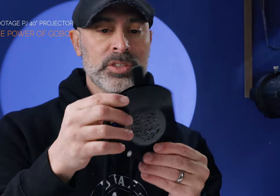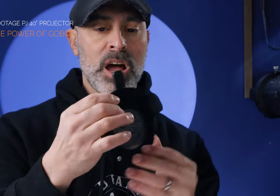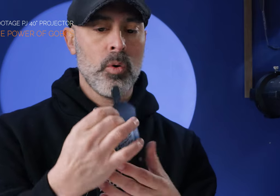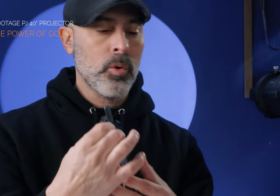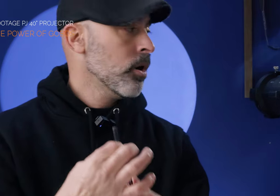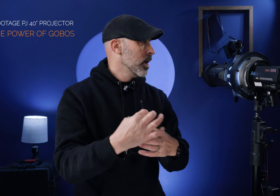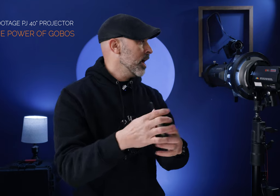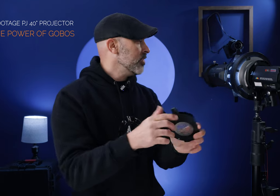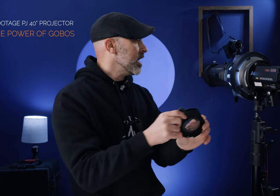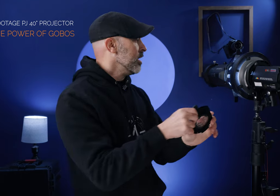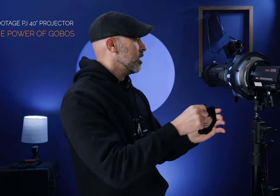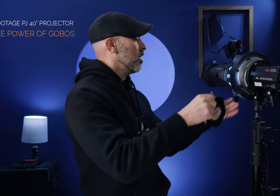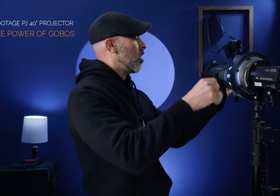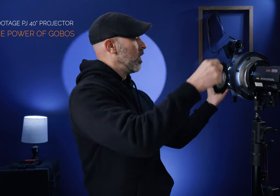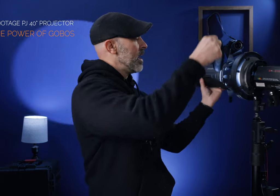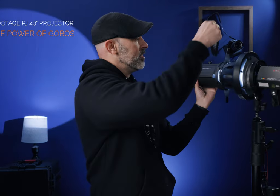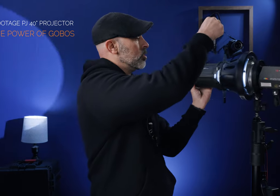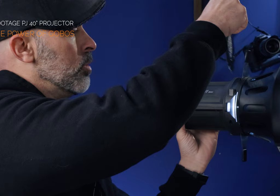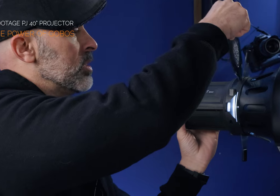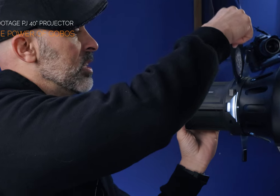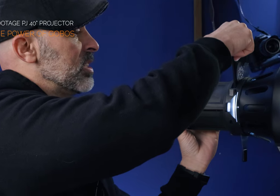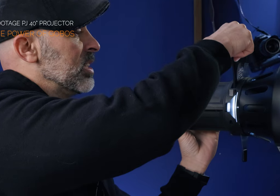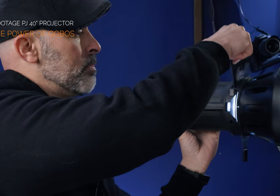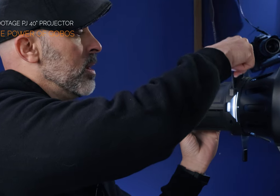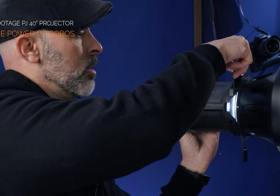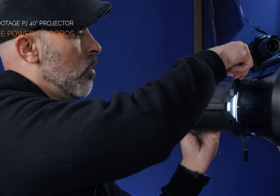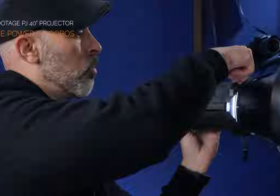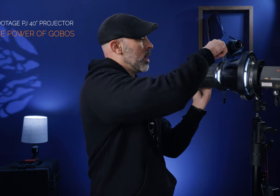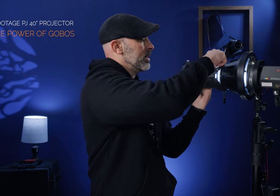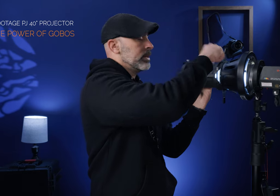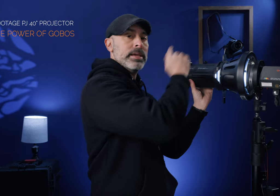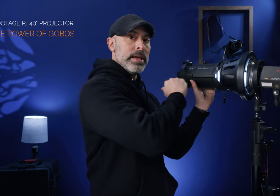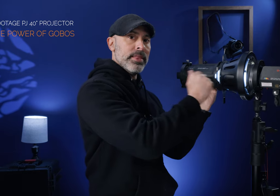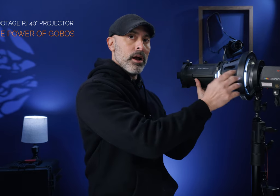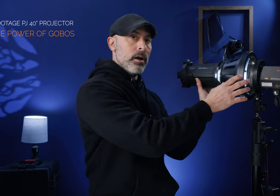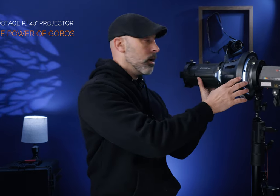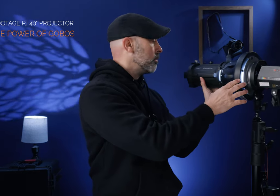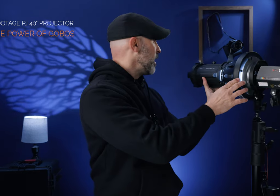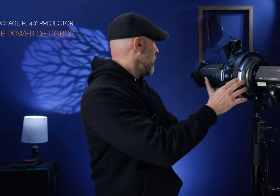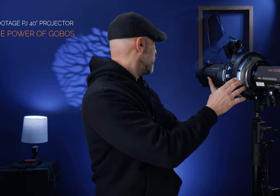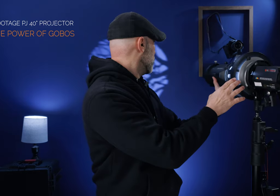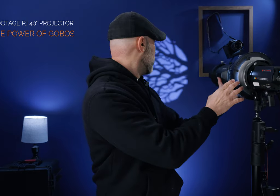slot holder and then all I have to do is I just slip it right in there but now if you look when